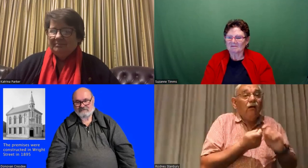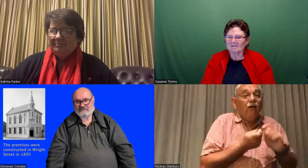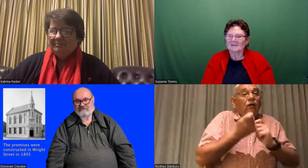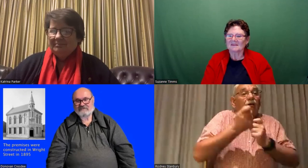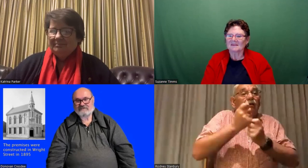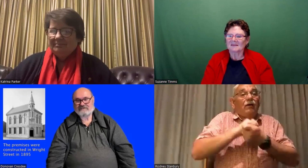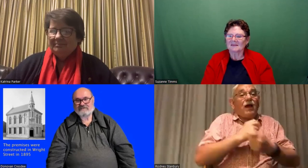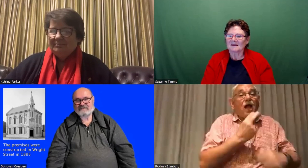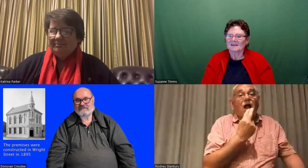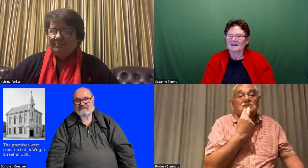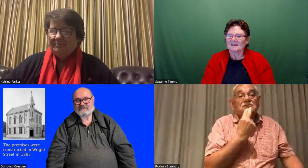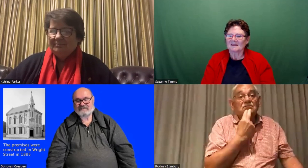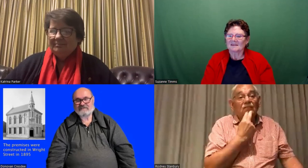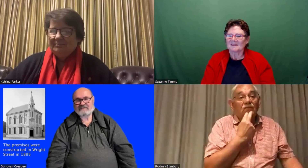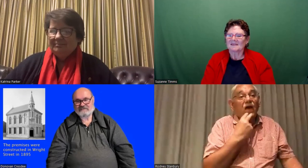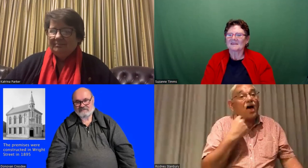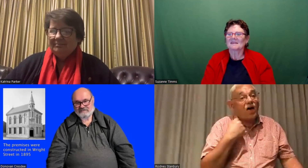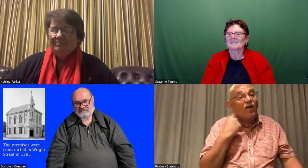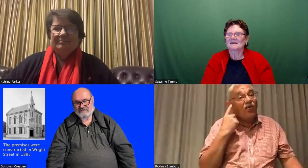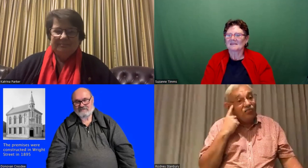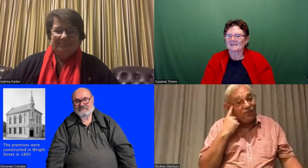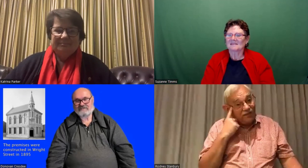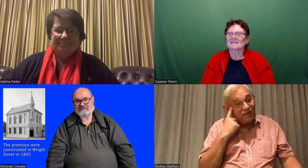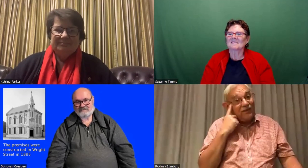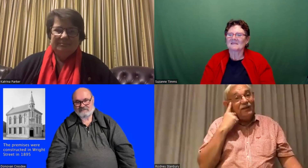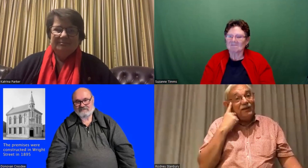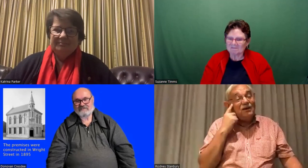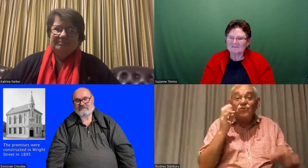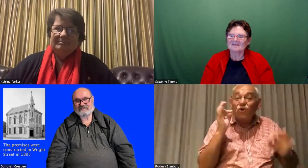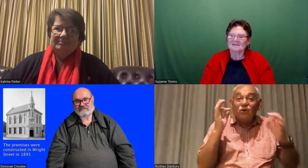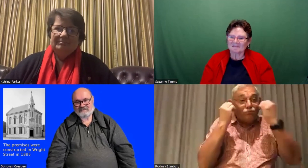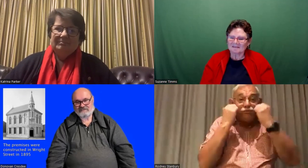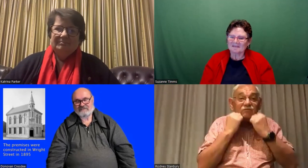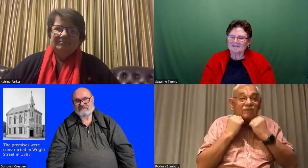this and then it evolved into the sign for Adelaide as we know it today, that's what I